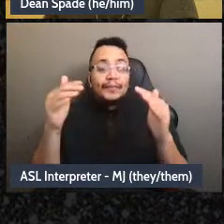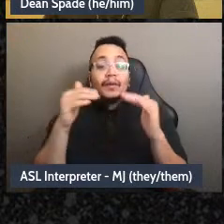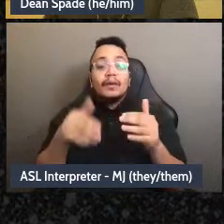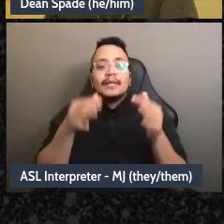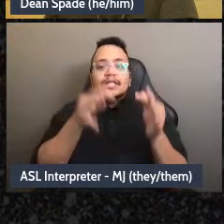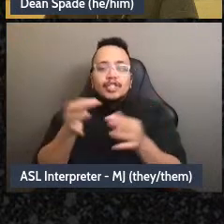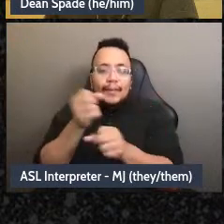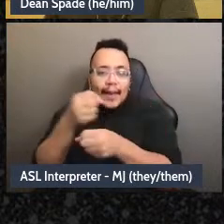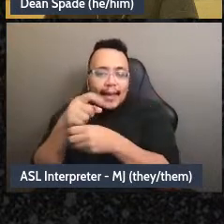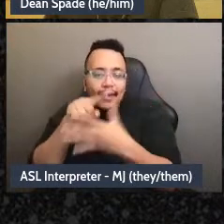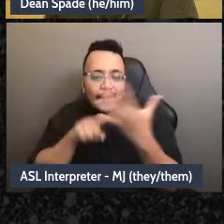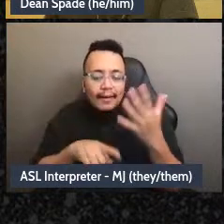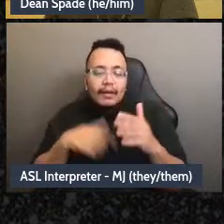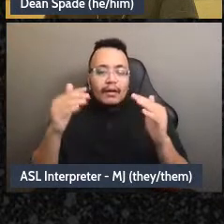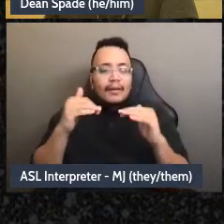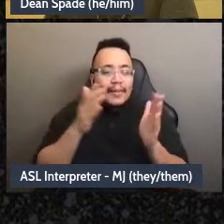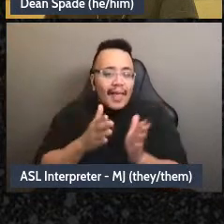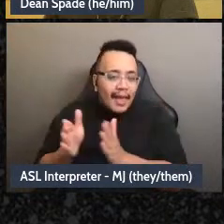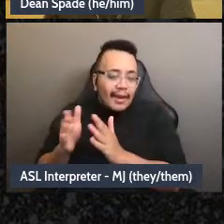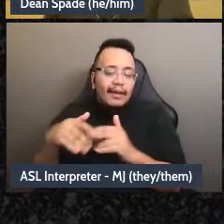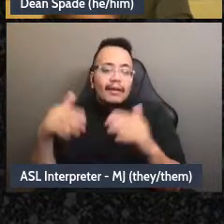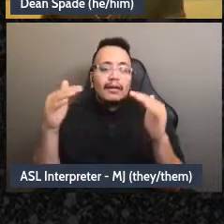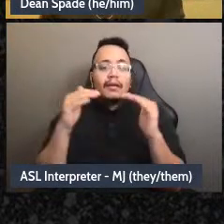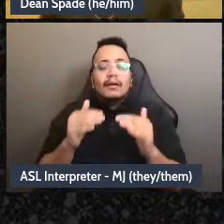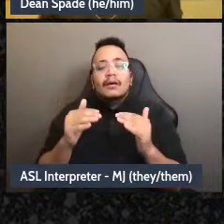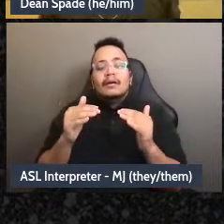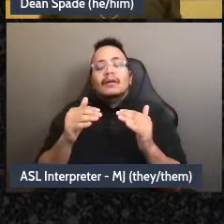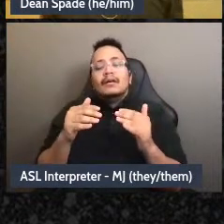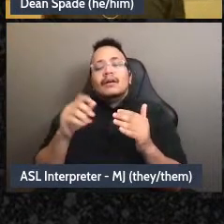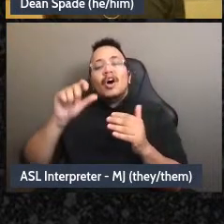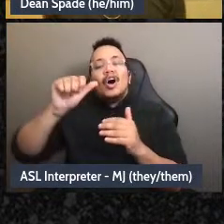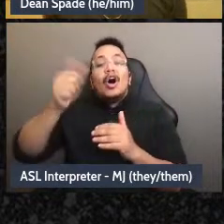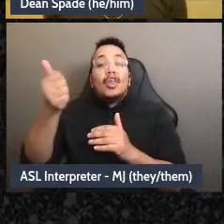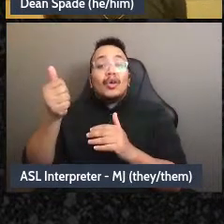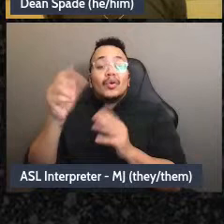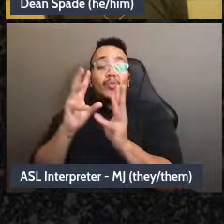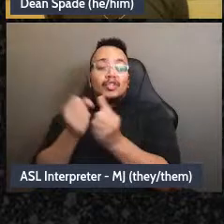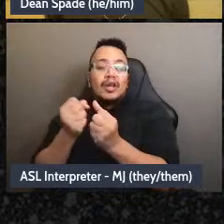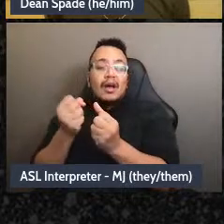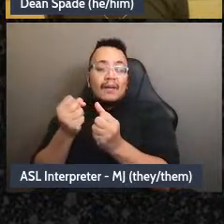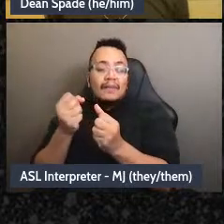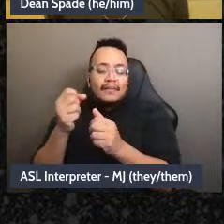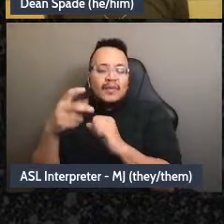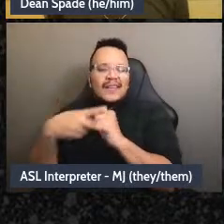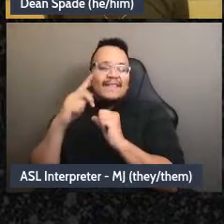gonna have planning and in another workshop I want to talk more about pathways for new people to join